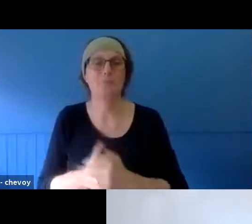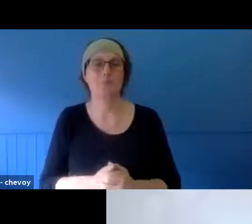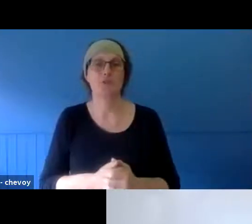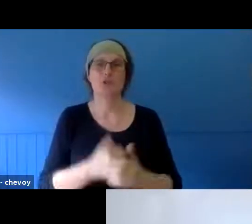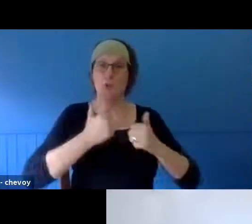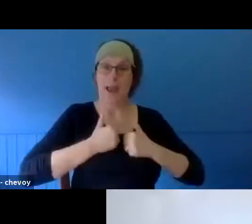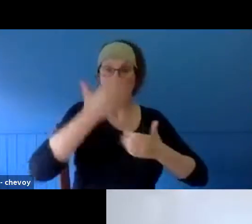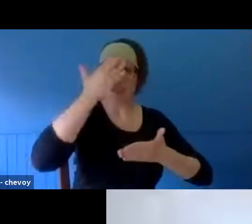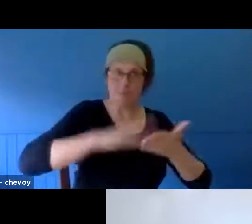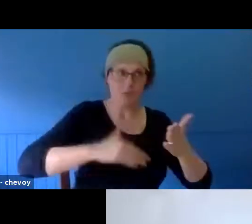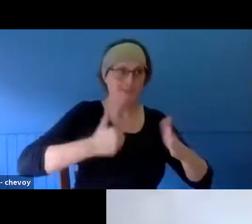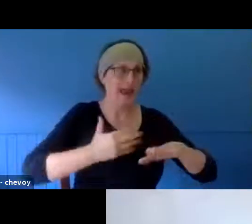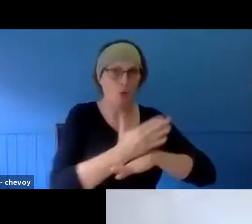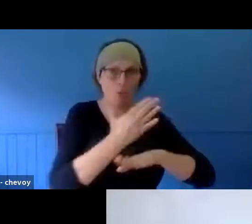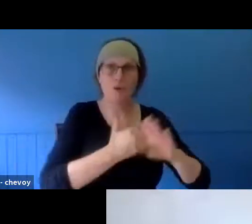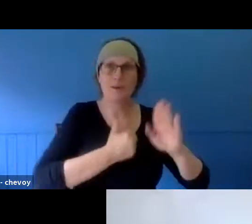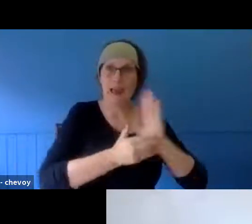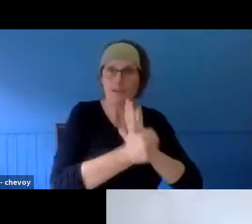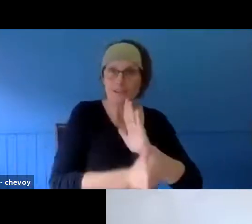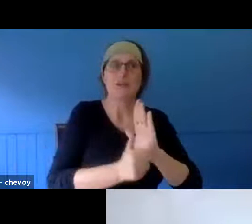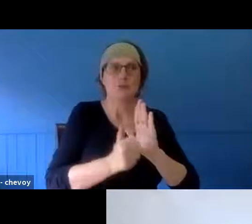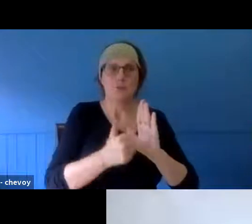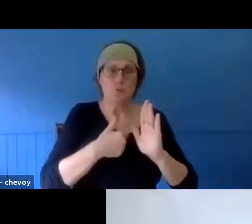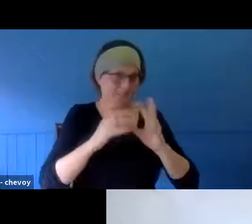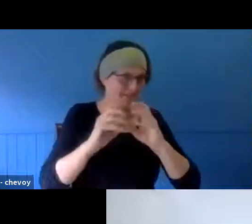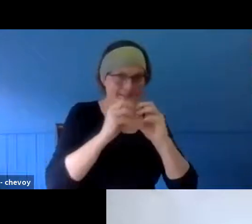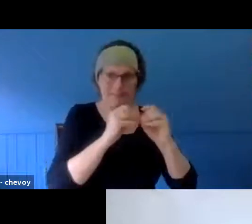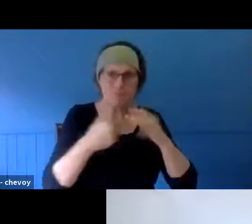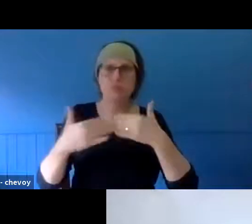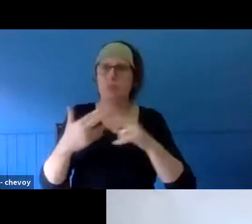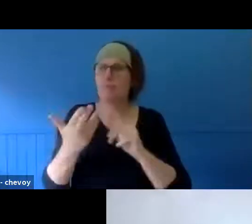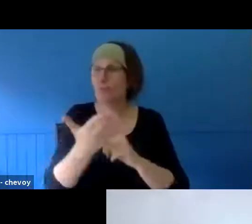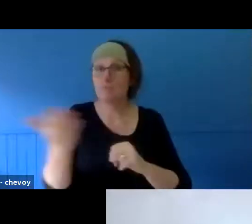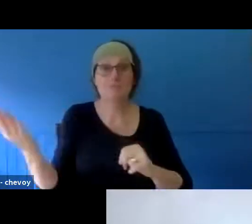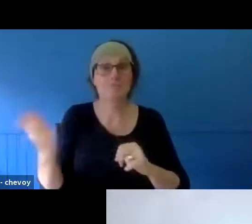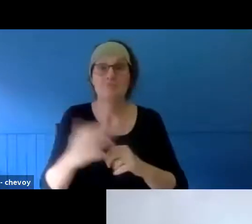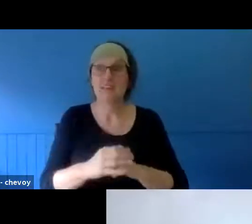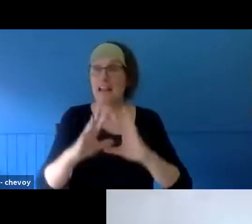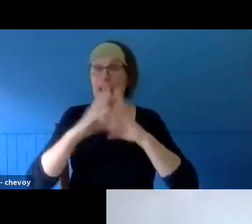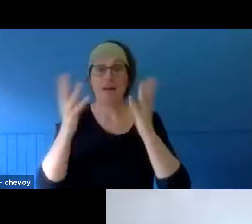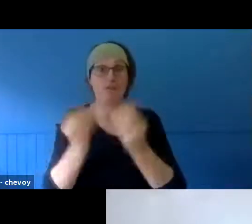companies, so we had worked in outdoors and all those things jelled